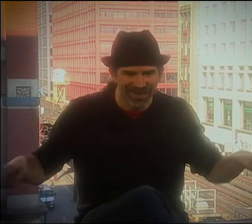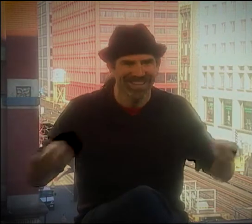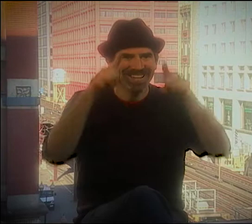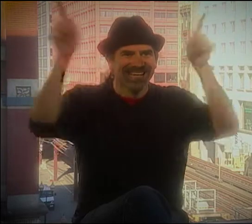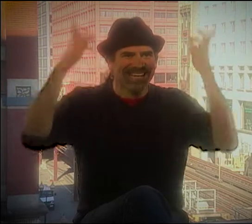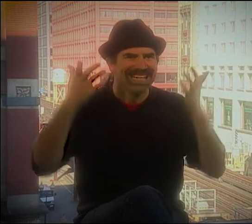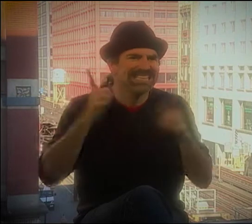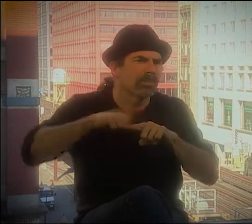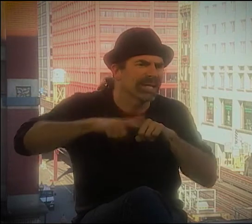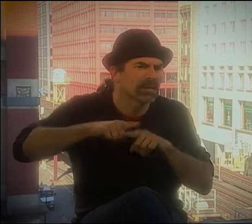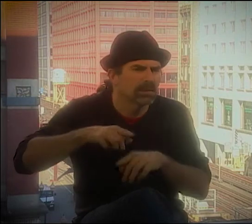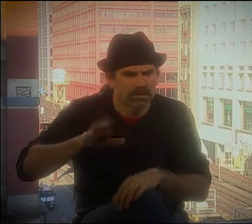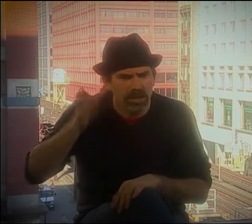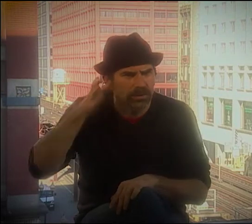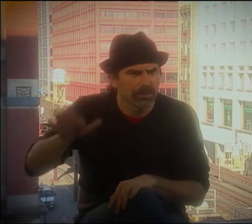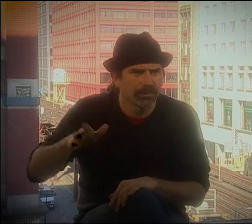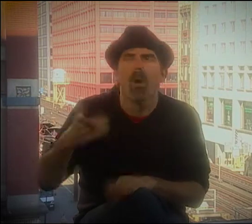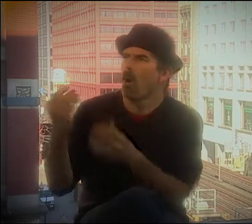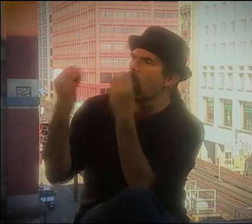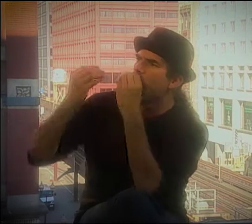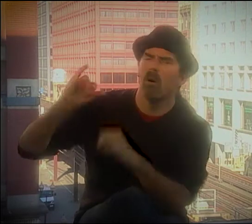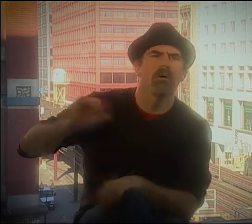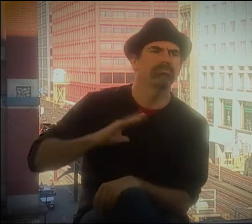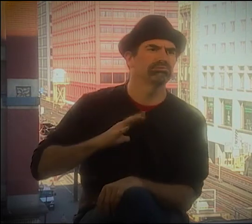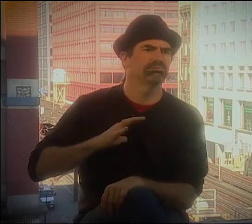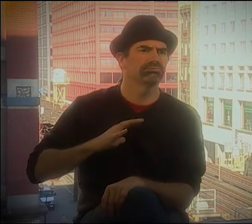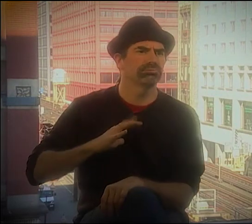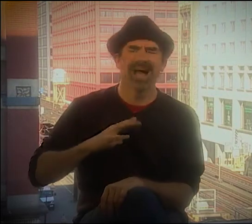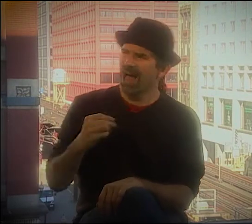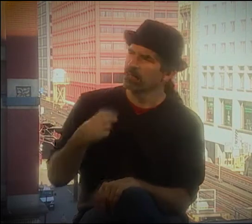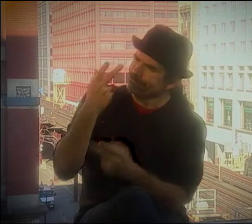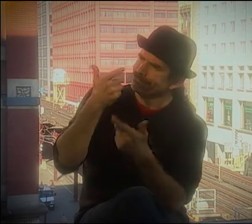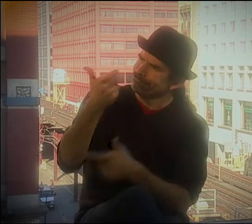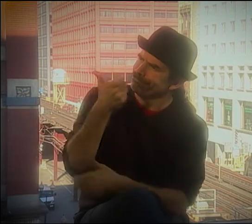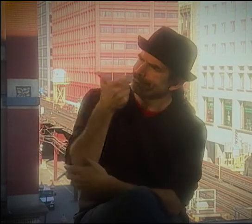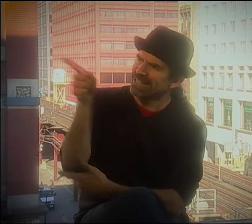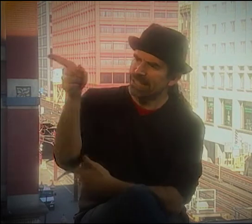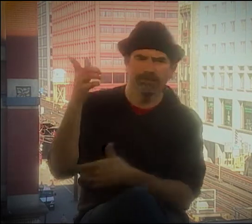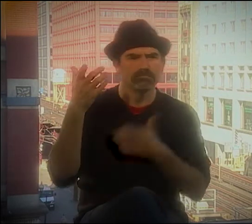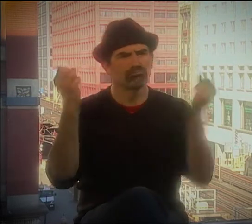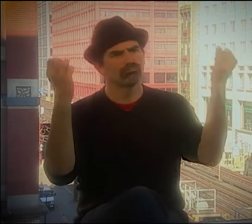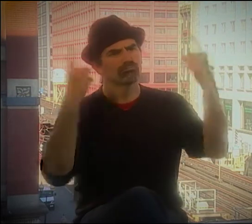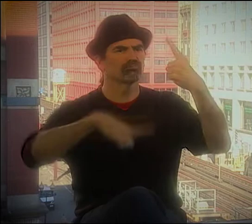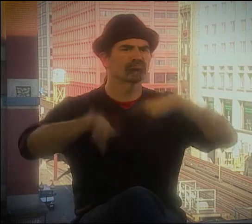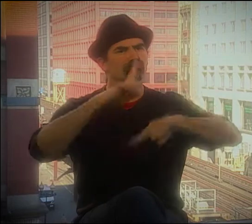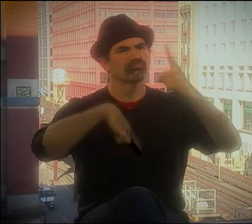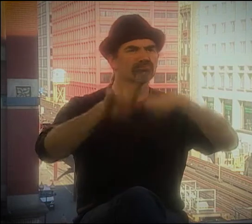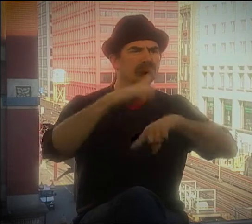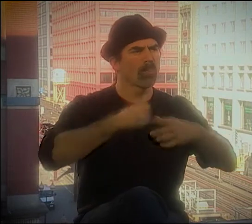YOU WOULD STILL HAVE THE POINT. I MEAN, SOMETIMES YOU WOULD GO OFF, AND THEN YOU'D COME BACK AND OFTEN COME BACK.